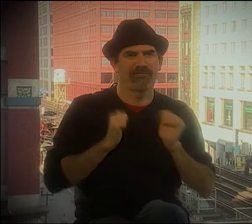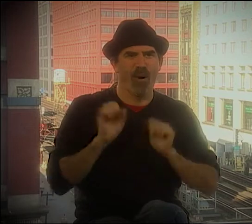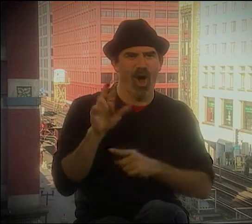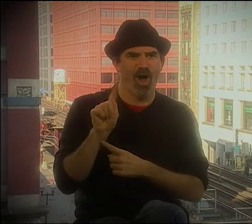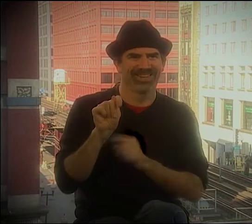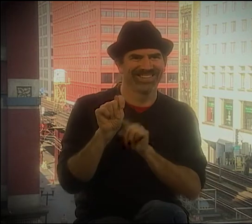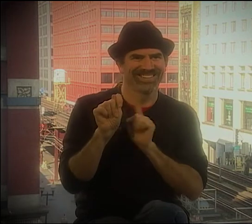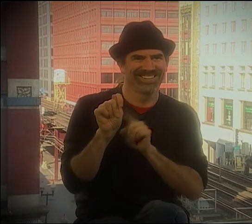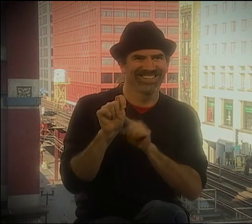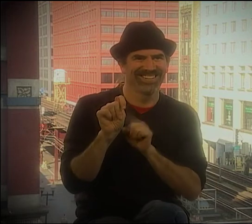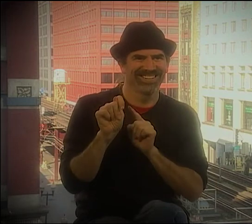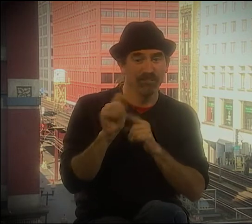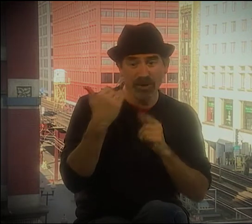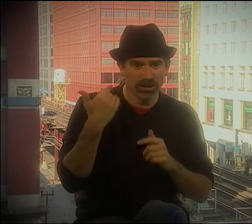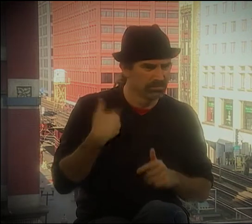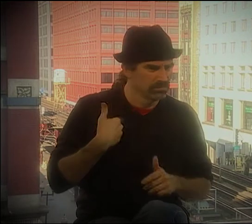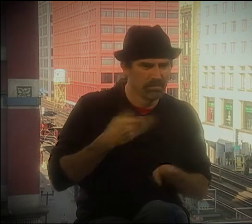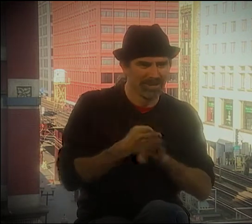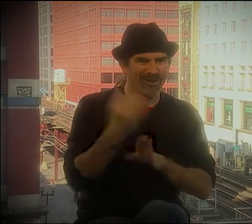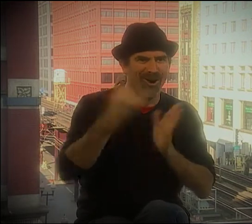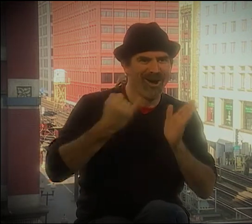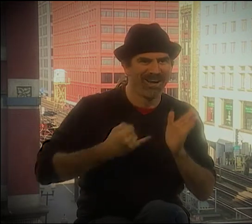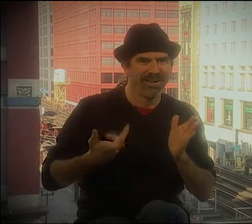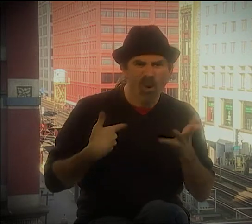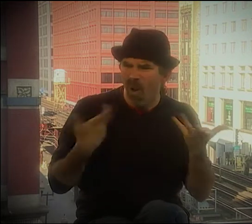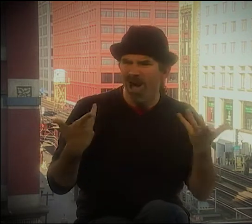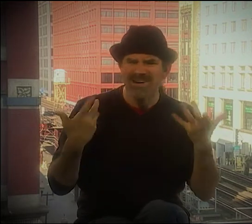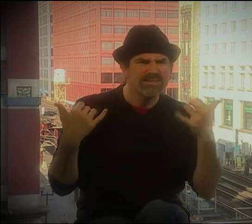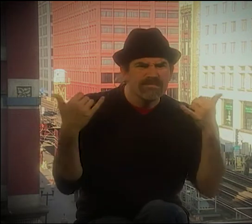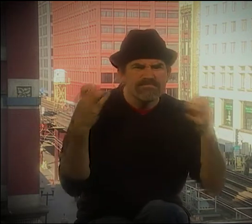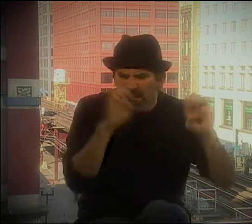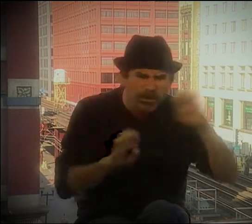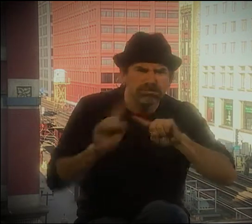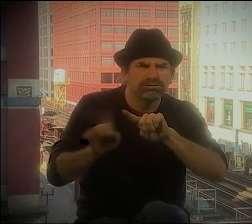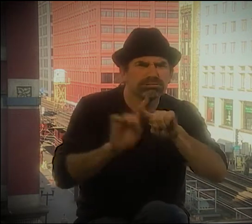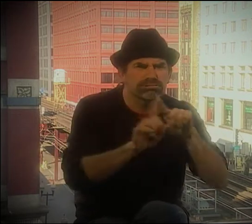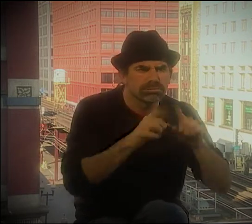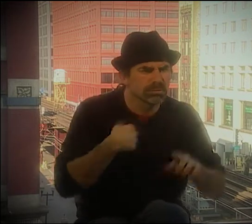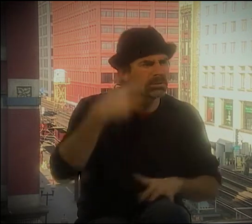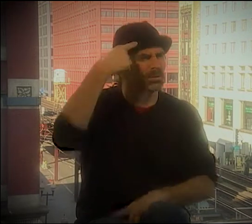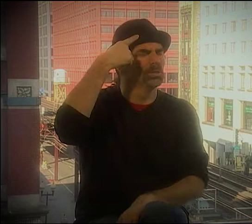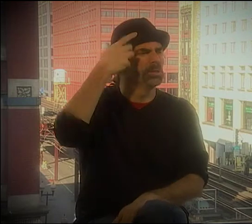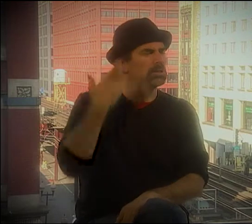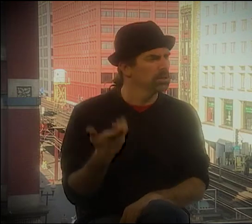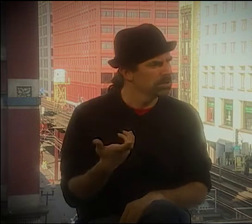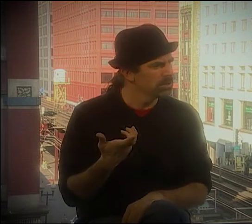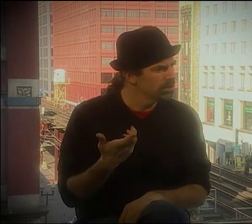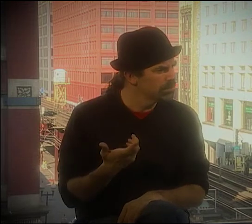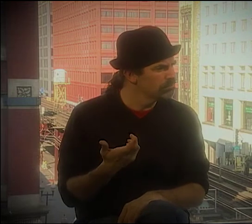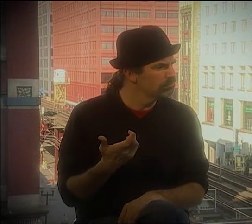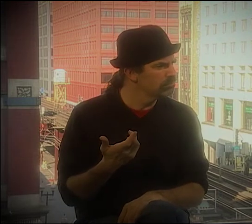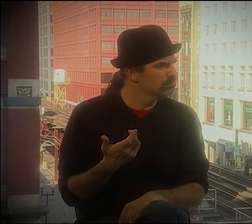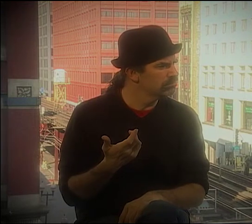WHY DID I COME UP WITH THAT ONE? WELL, AT THE TIME, I WAS EXPERIMENTING A LOT AND I WAS IN THE THEATER, STILL A STUDENT.